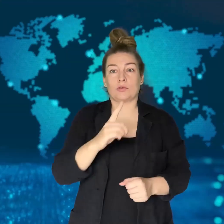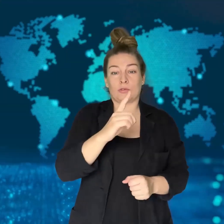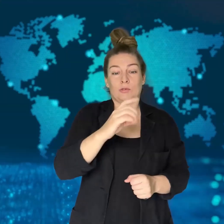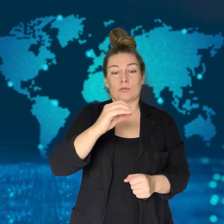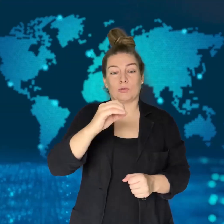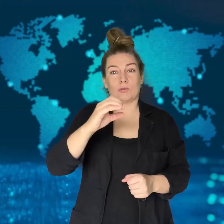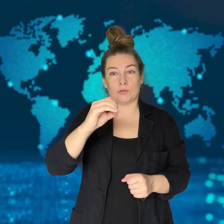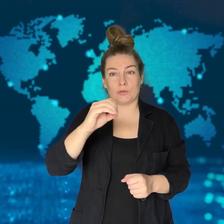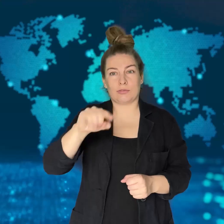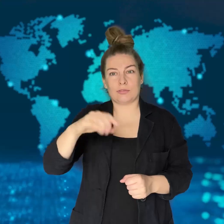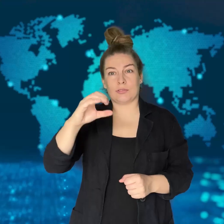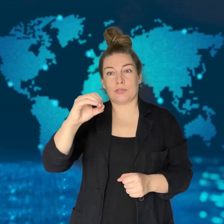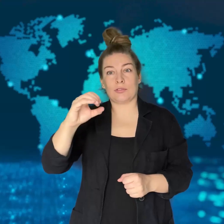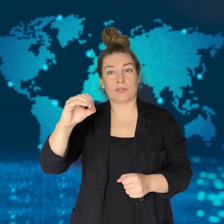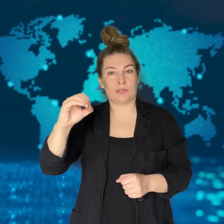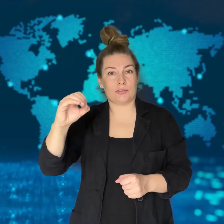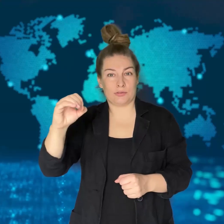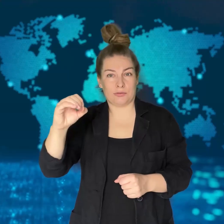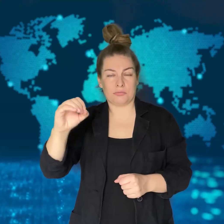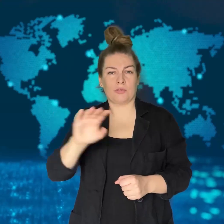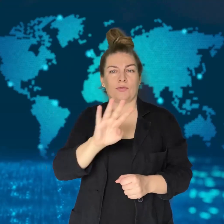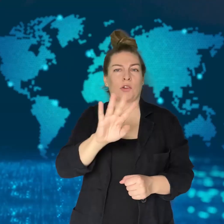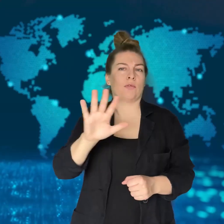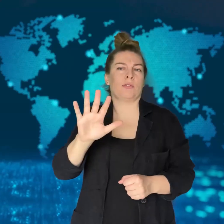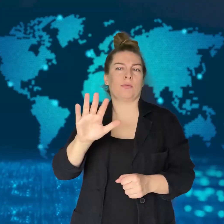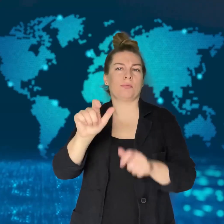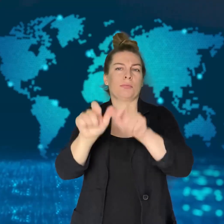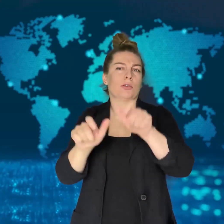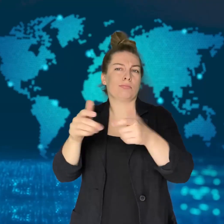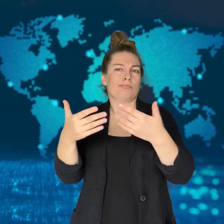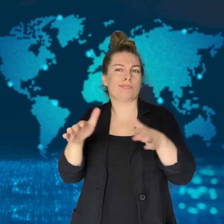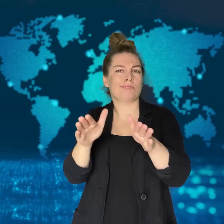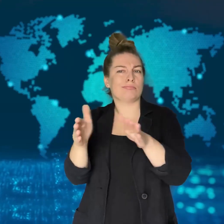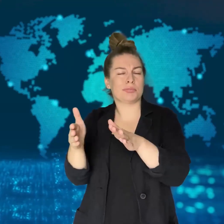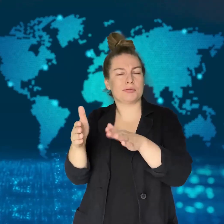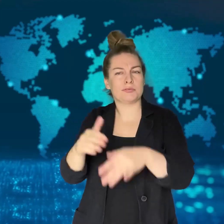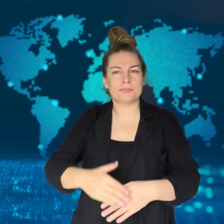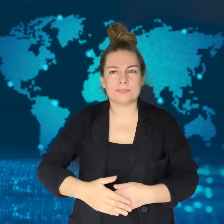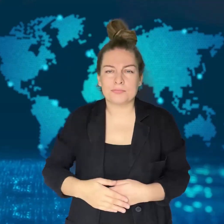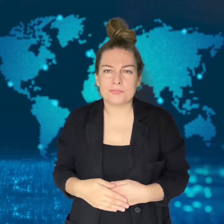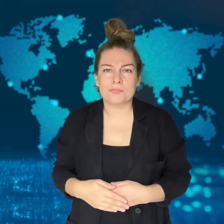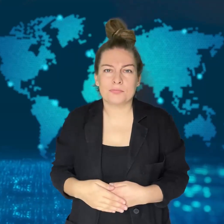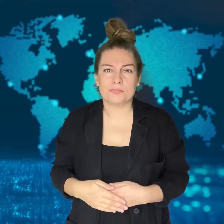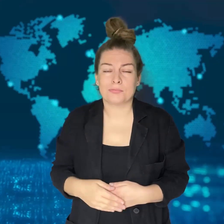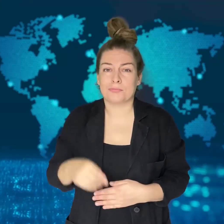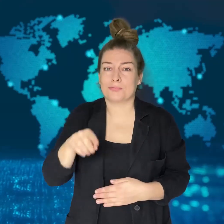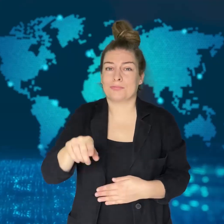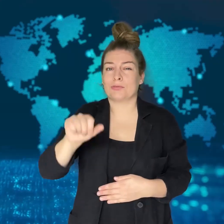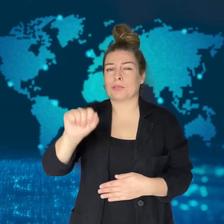which is approximately 45 people in every 100,000.